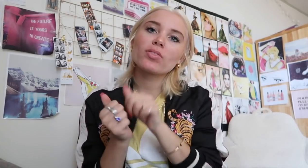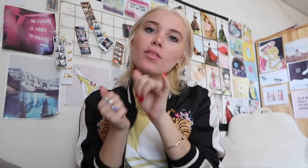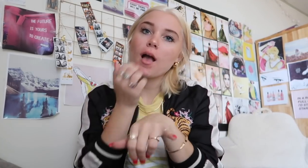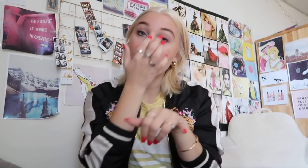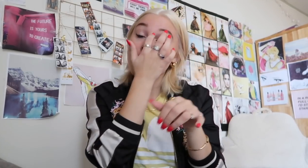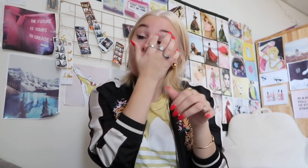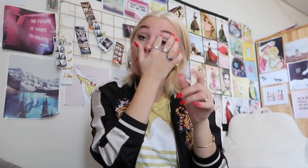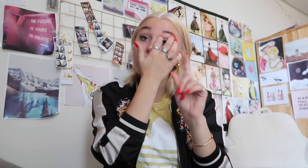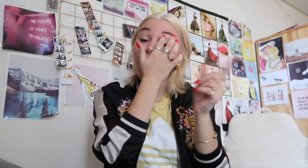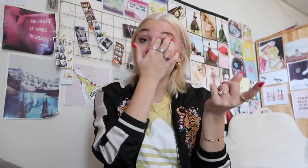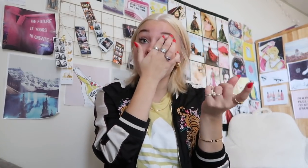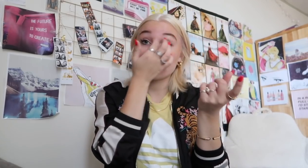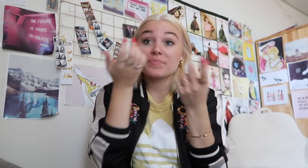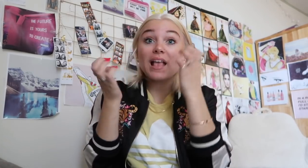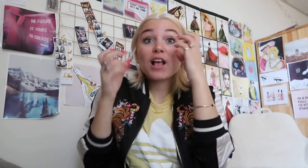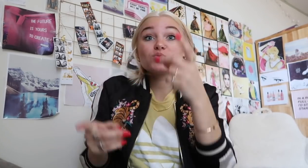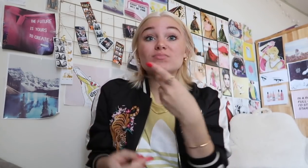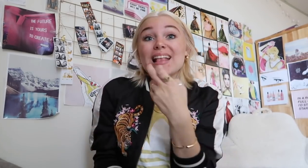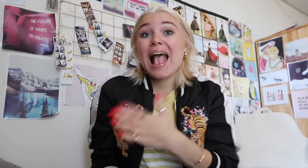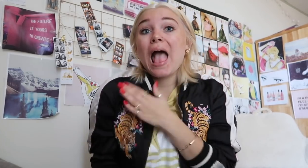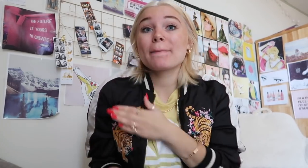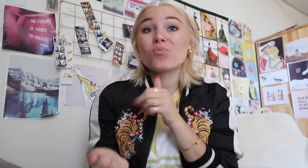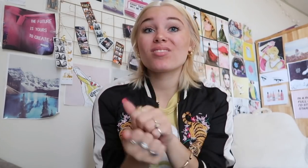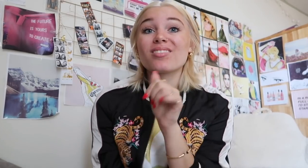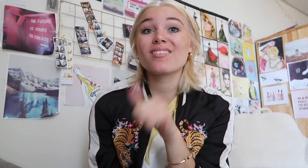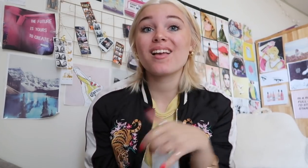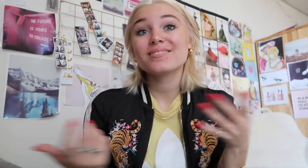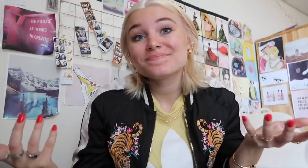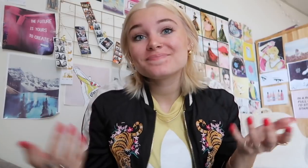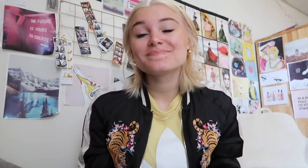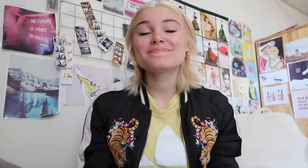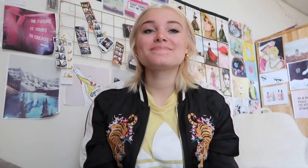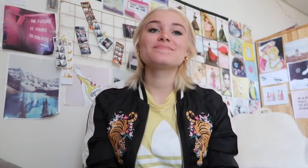but for his education needs, and he is happy